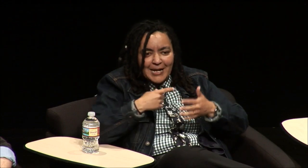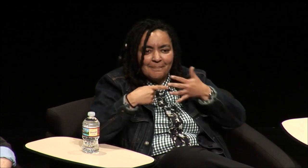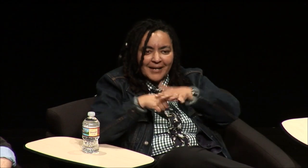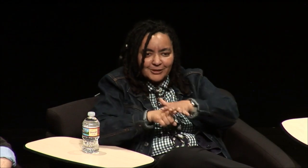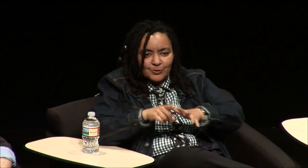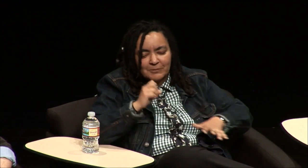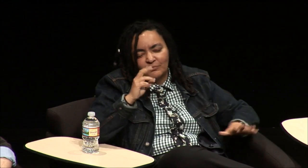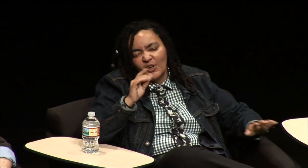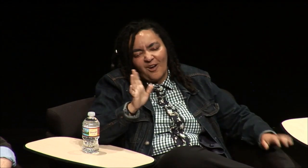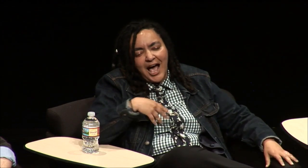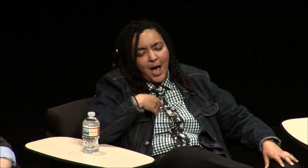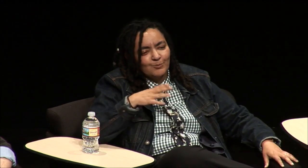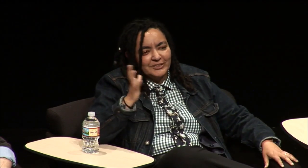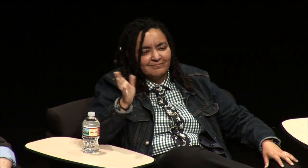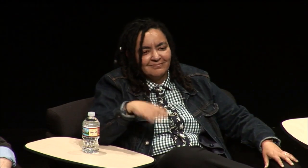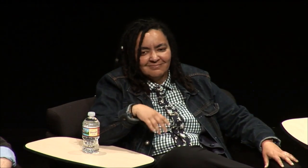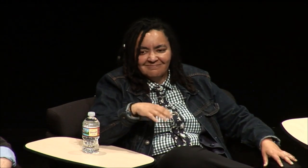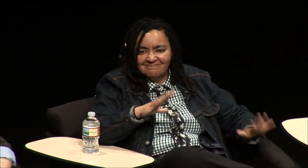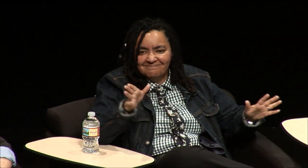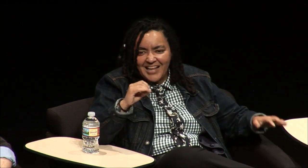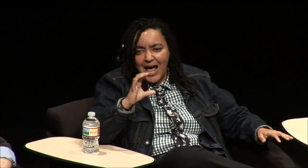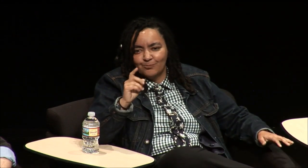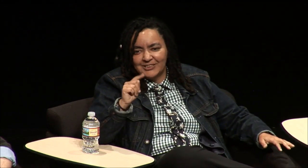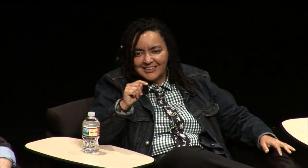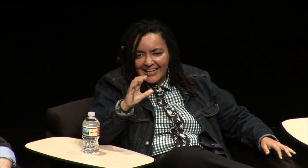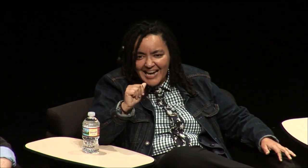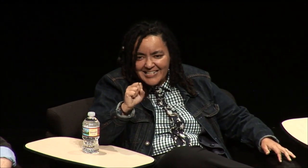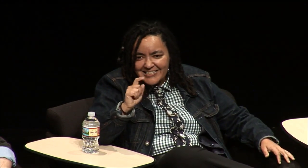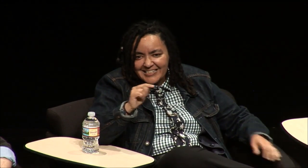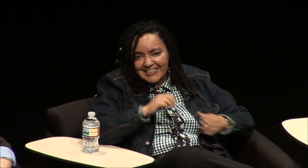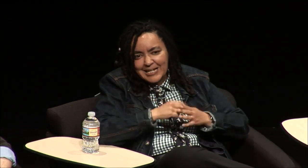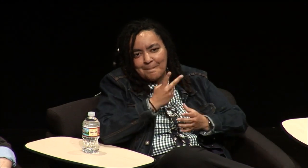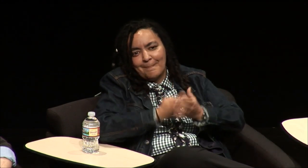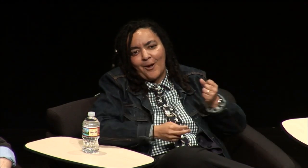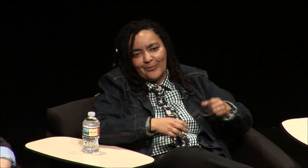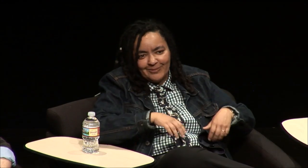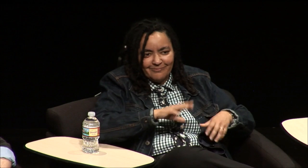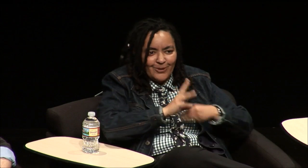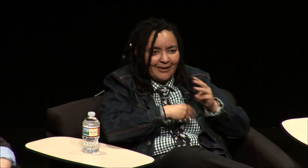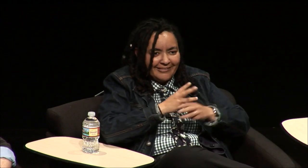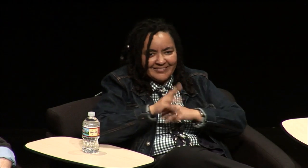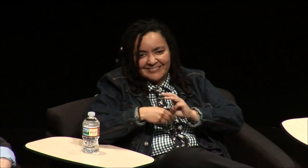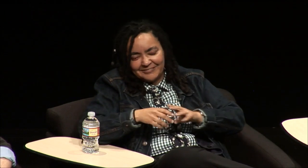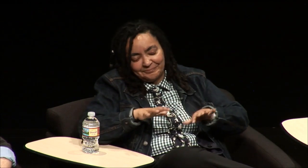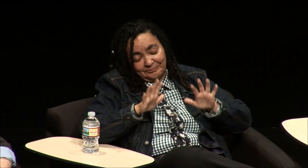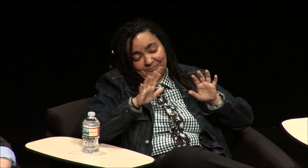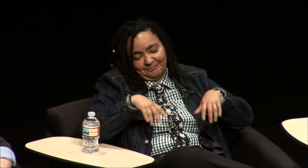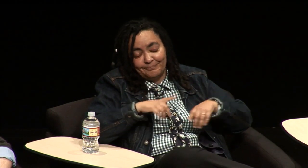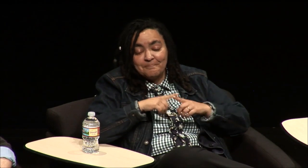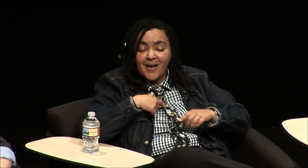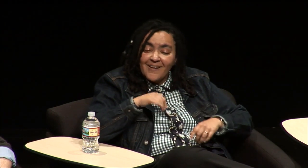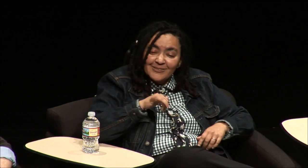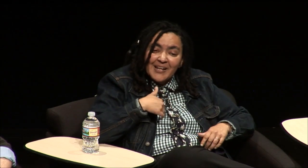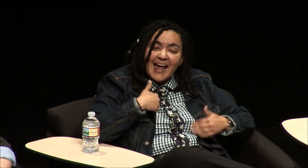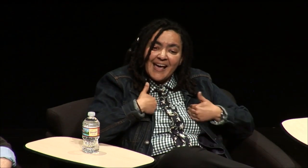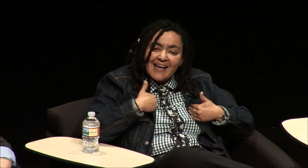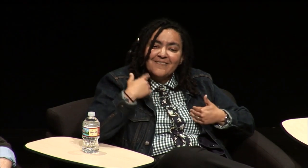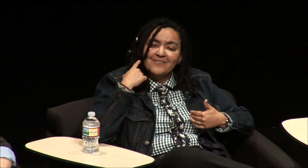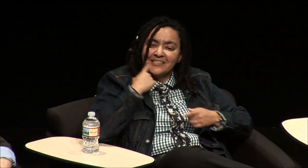out of the loop so yeah I was the outcast and in both worlds for a while